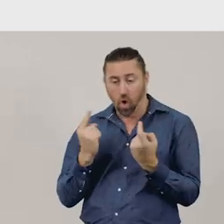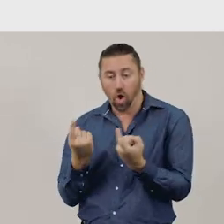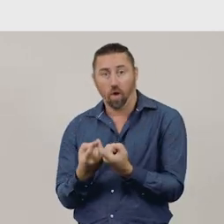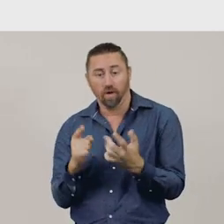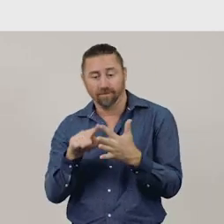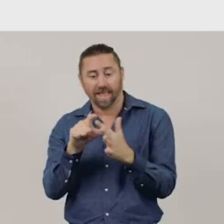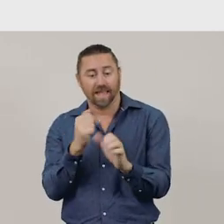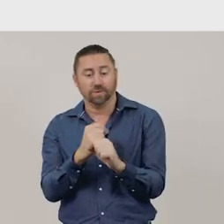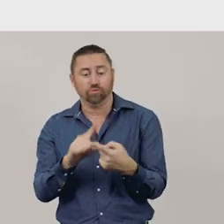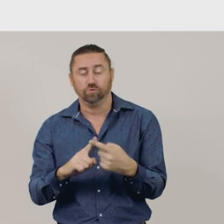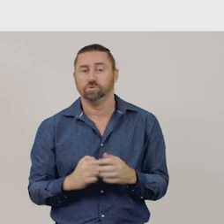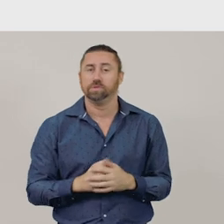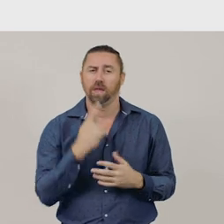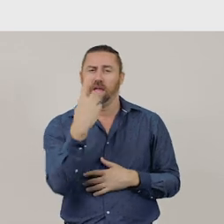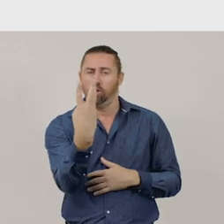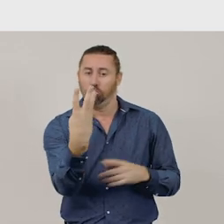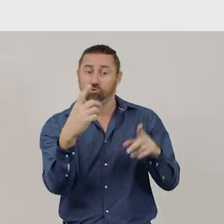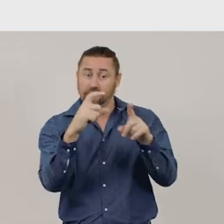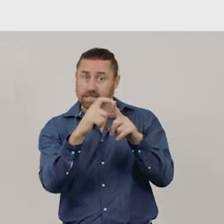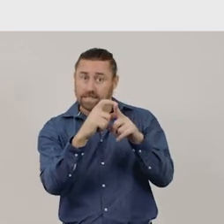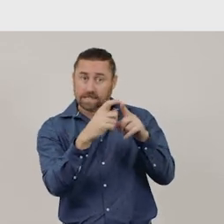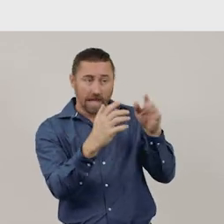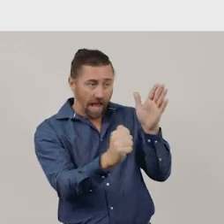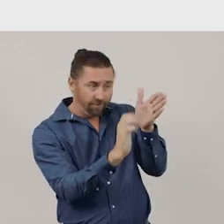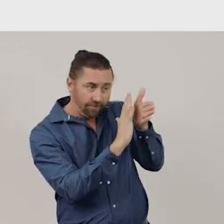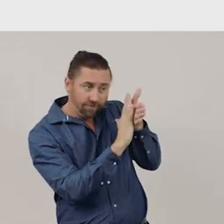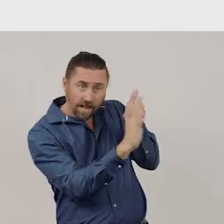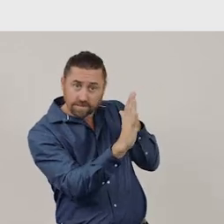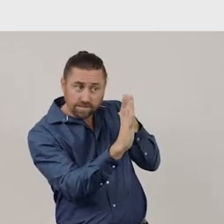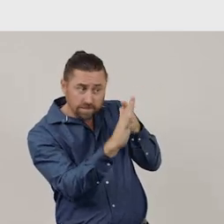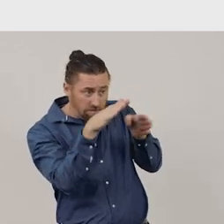Three-dimensional objects with flat faces have straight edges,